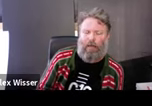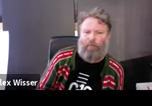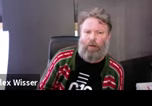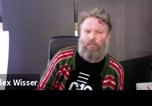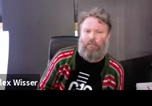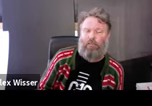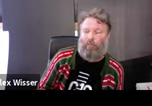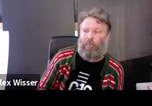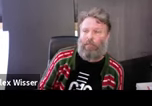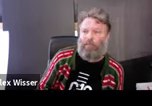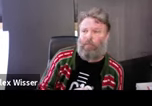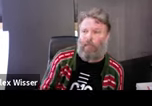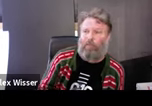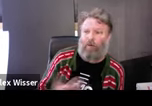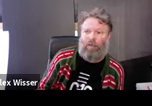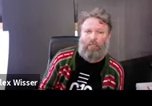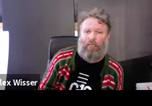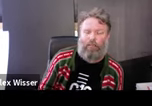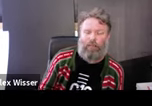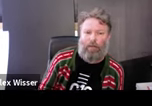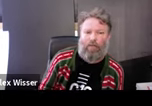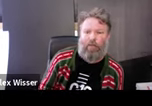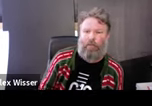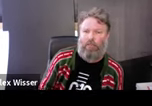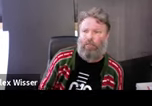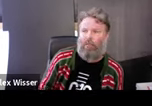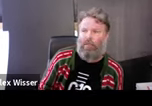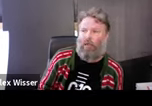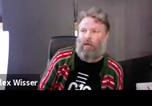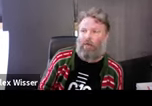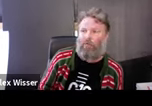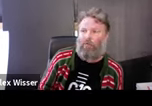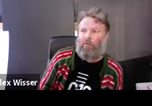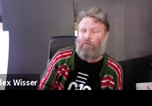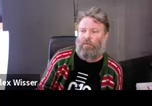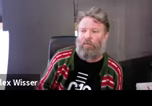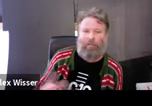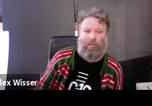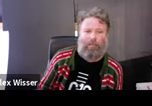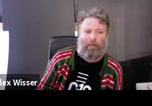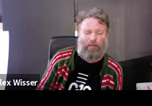We've done three major projects and every project is completely different, and every project is a learning experience.